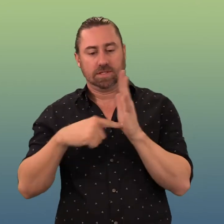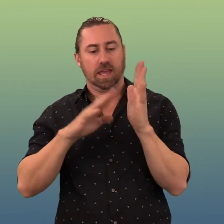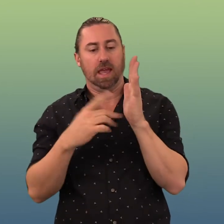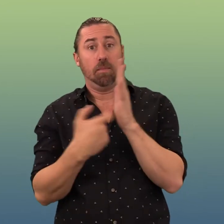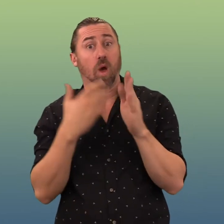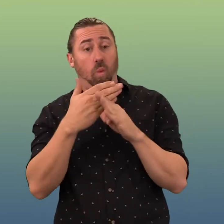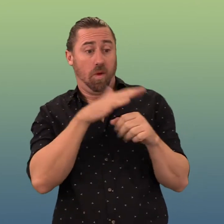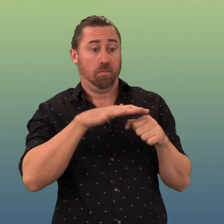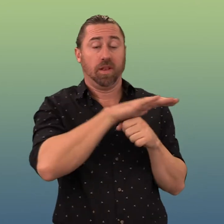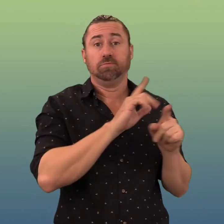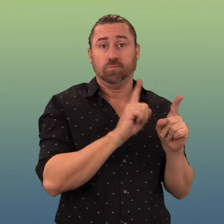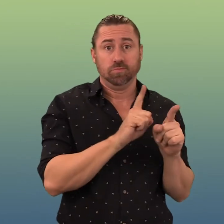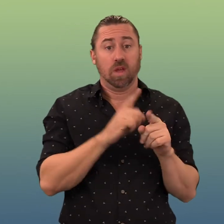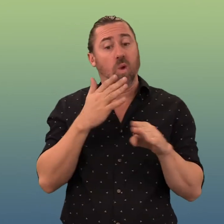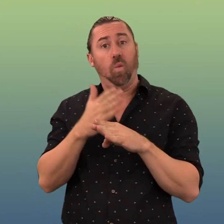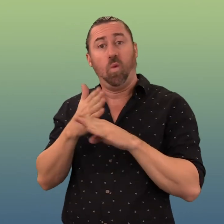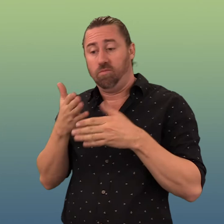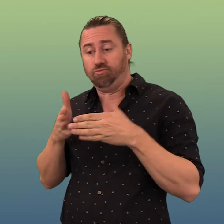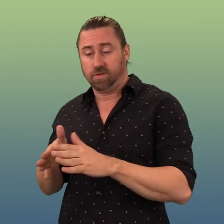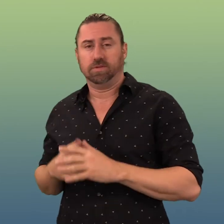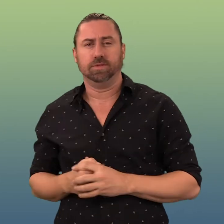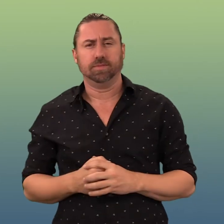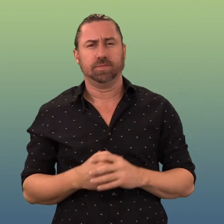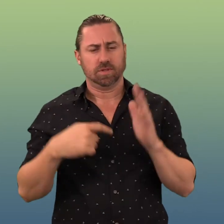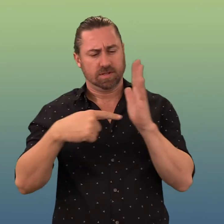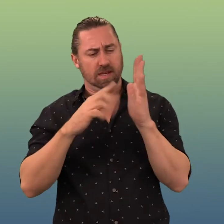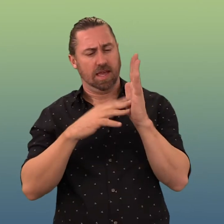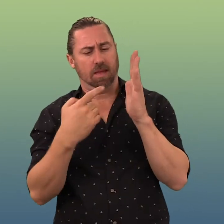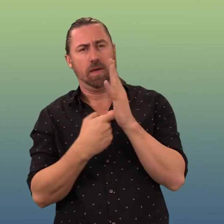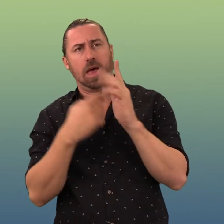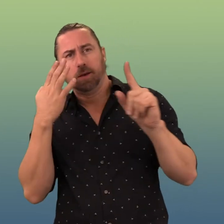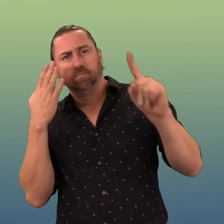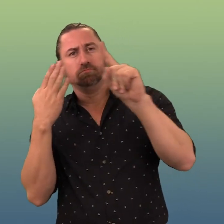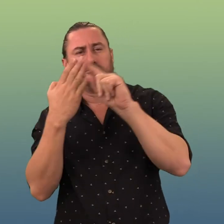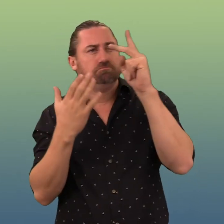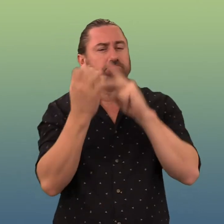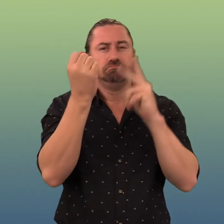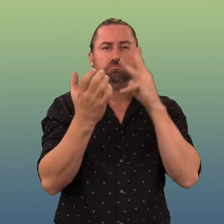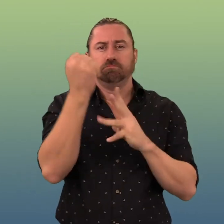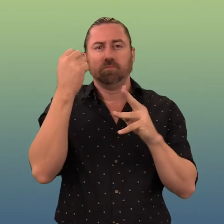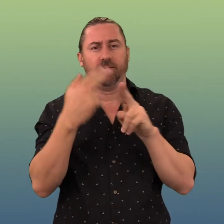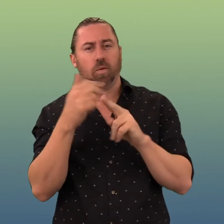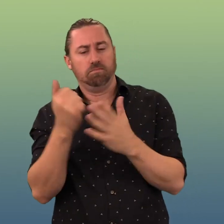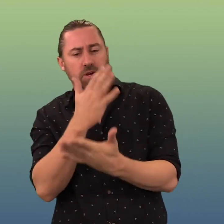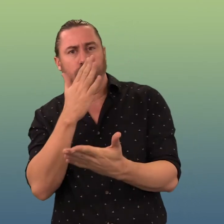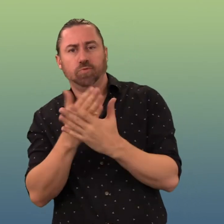services, information, and infrastructure in line with federal, state, and local government objectives